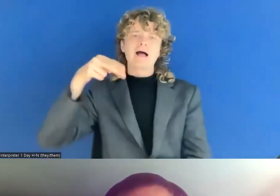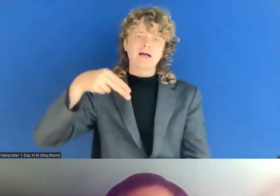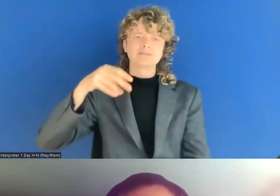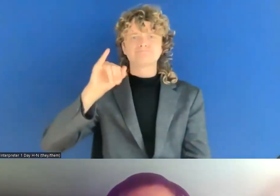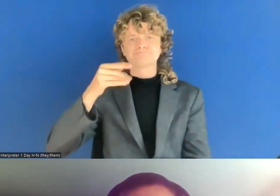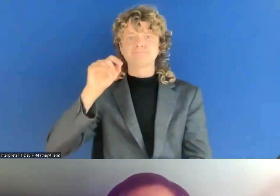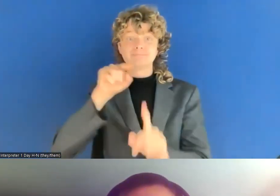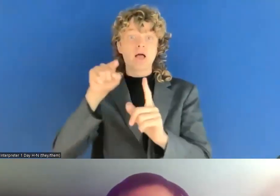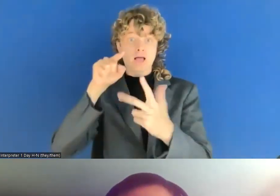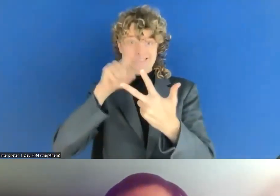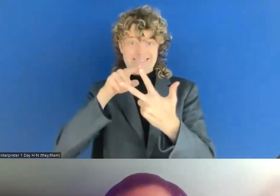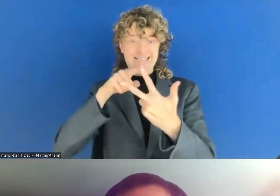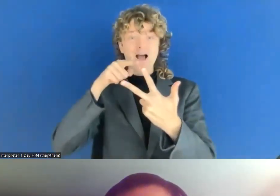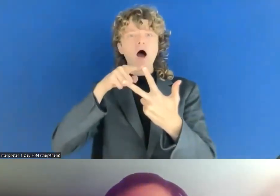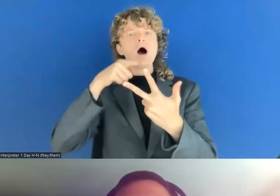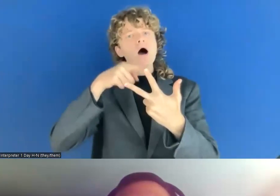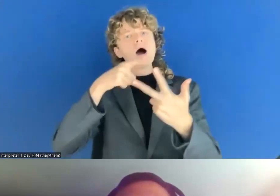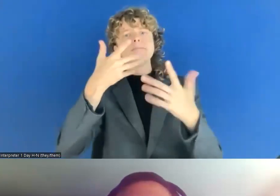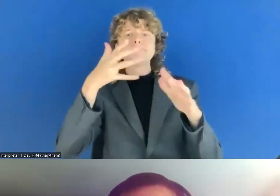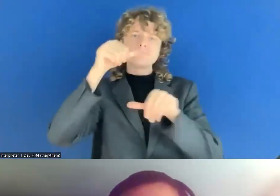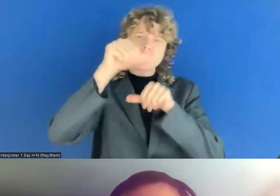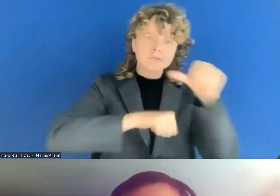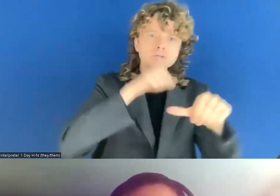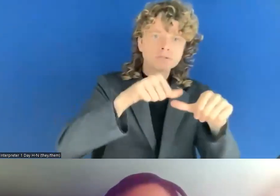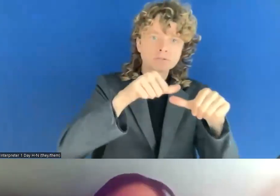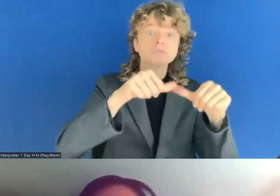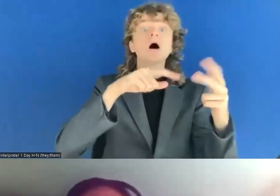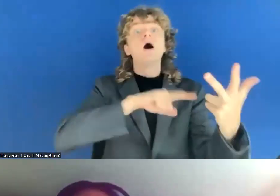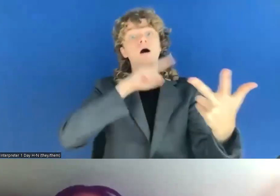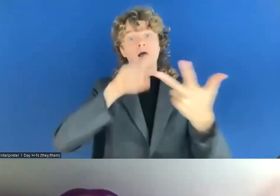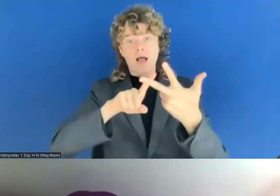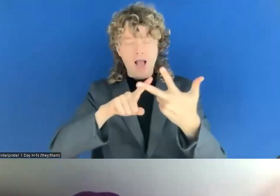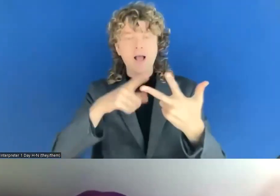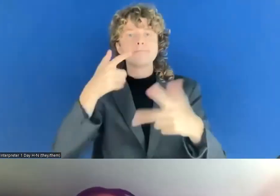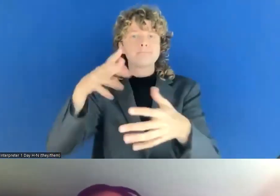also going to develop new standards. So there will be a whole list of long numbers to remember,